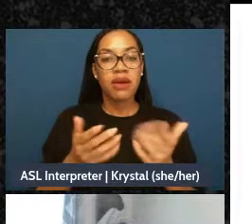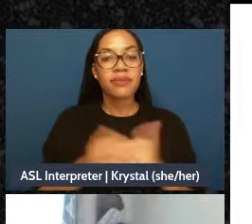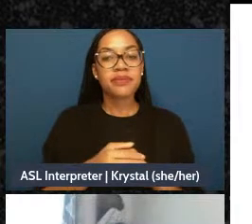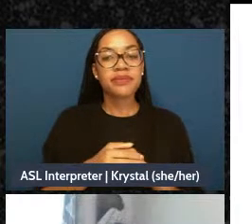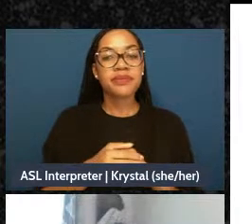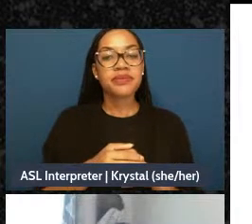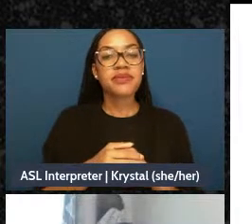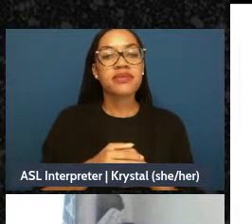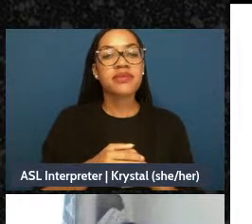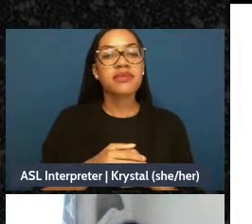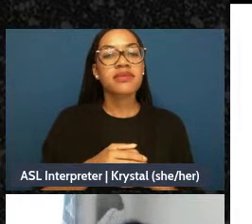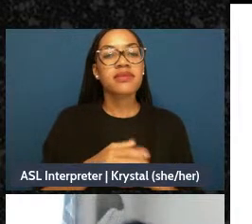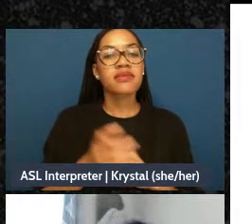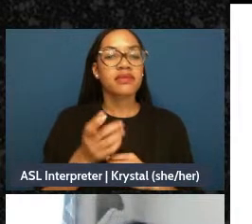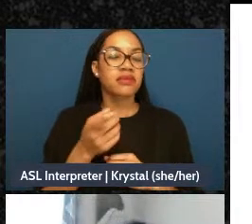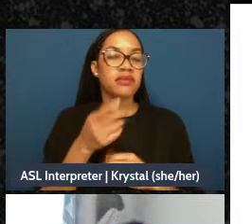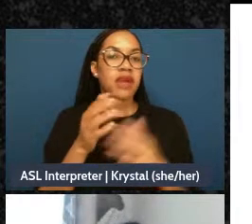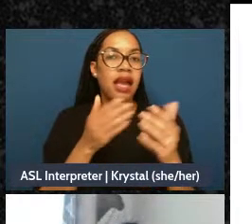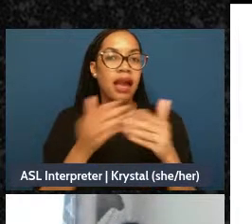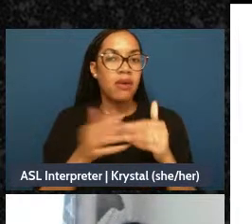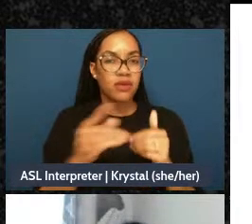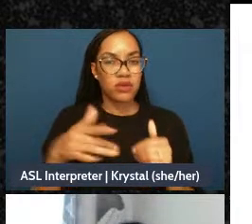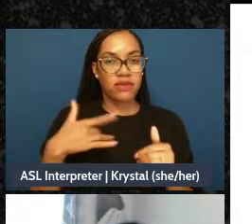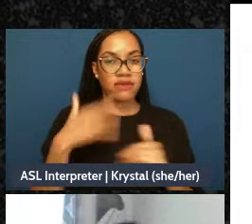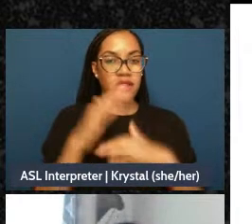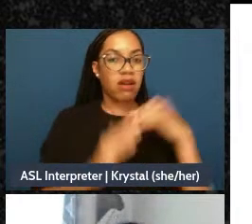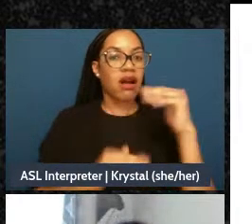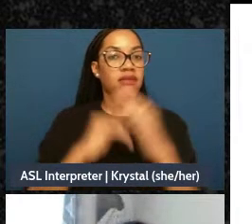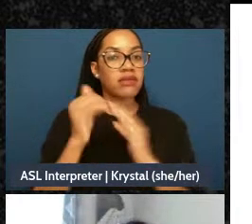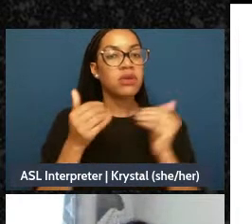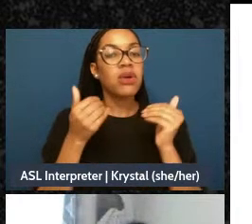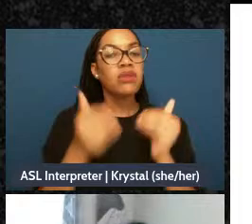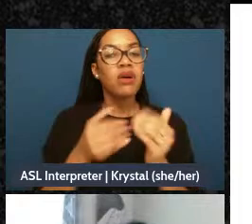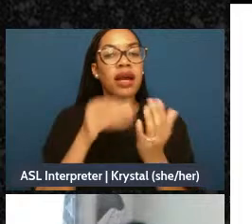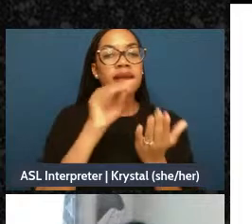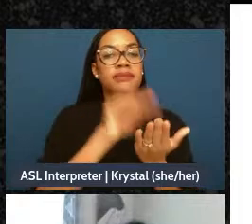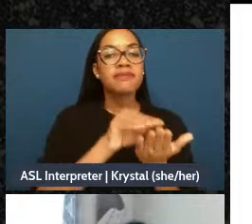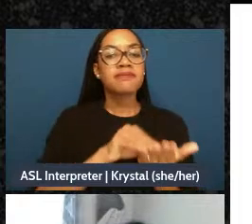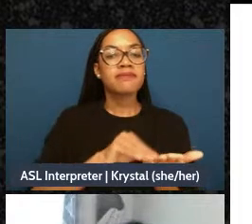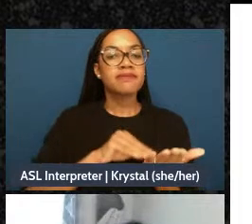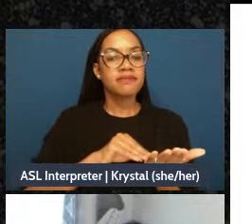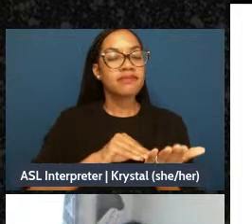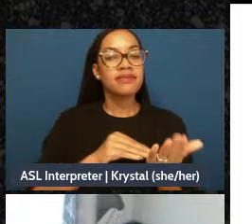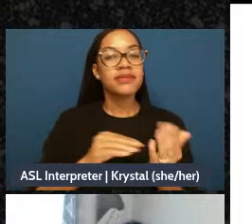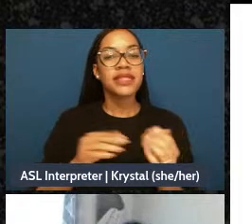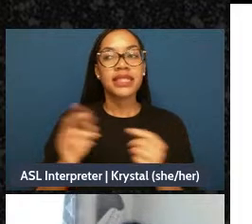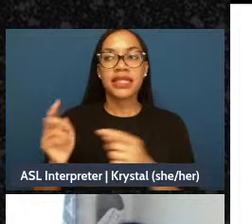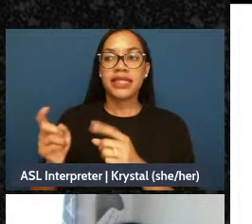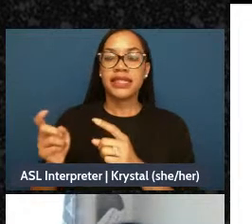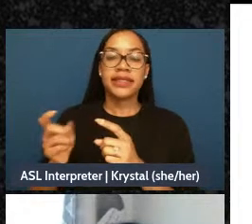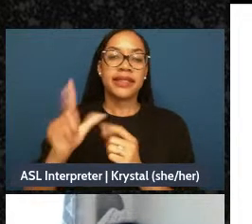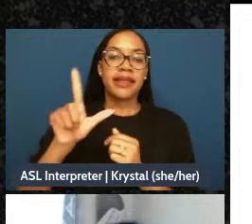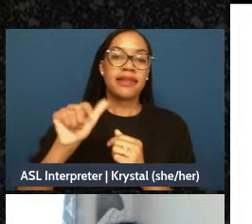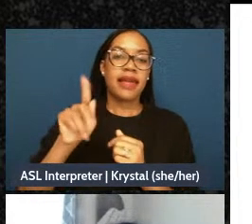make a list of labels that were given to you, so labels that were given to me as a young person